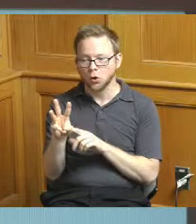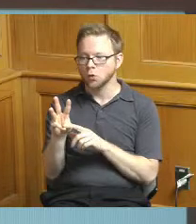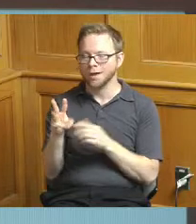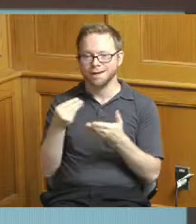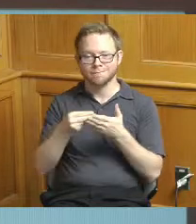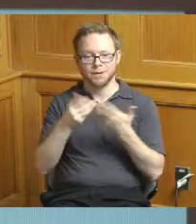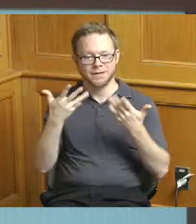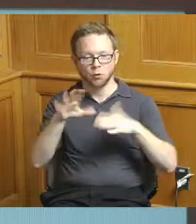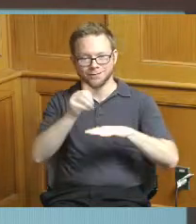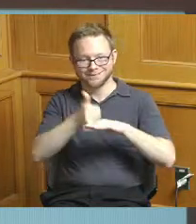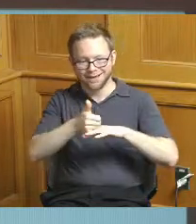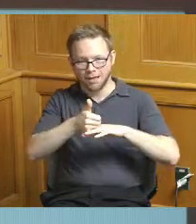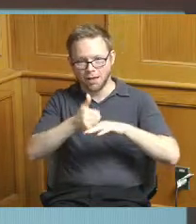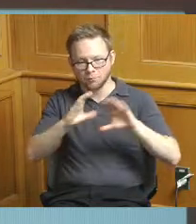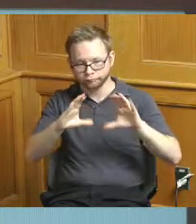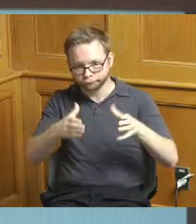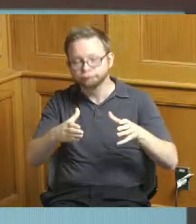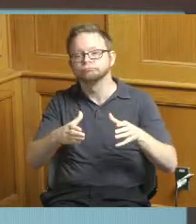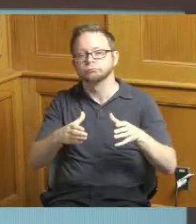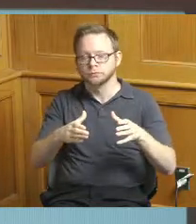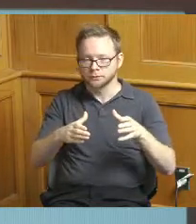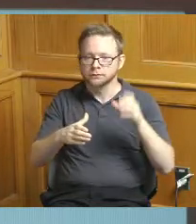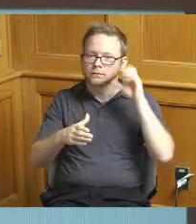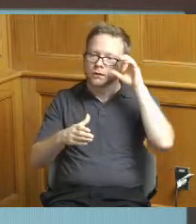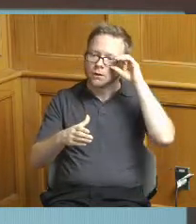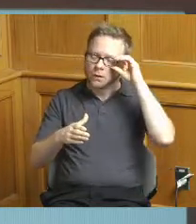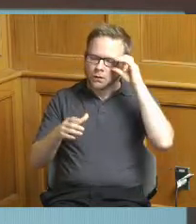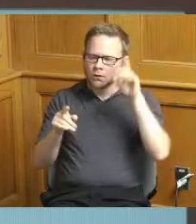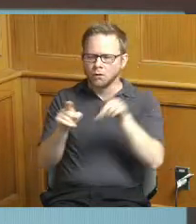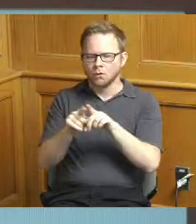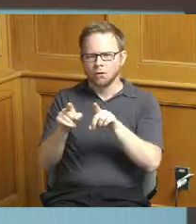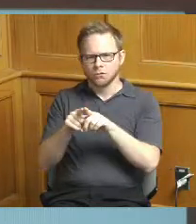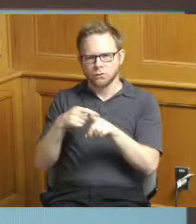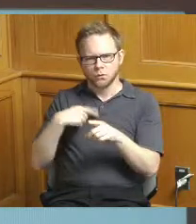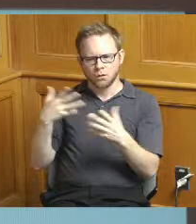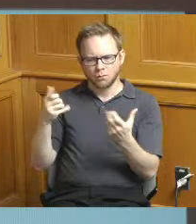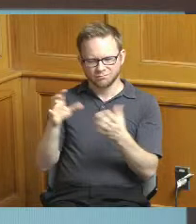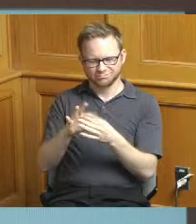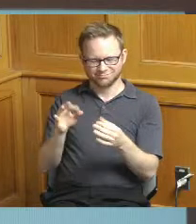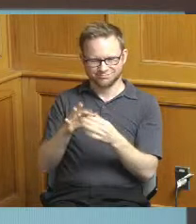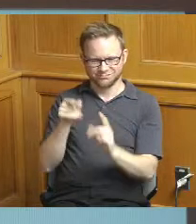I think the other just general comment I wanted to make on 2022 and overall is